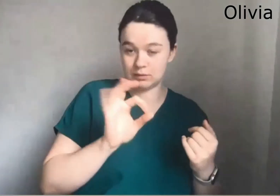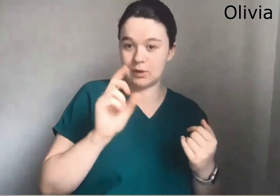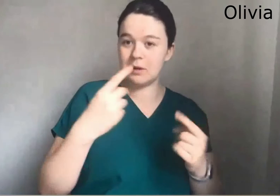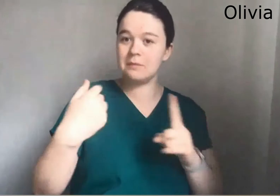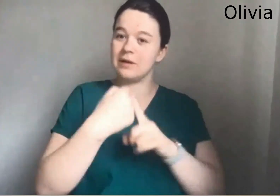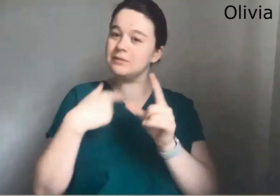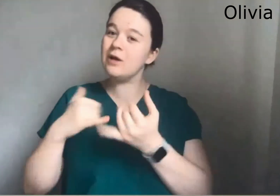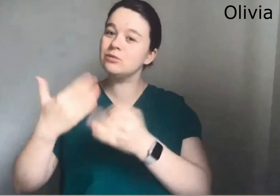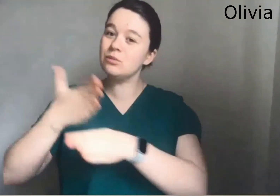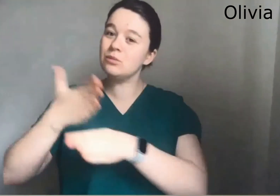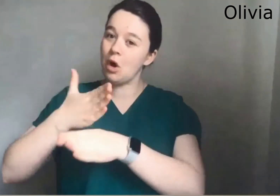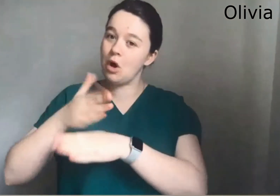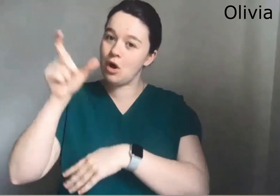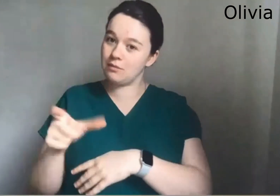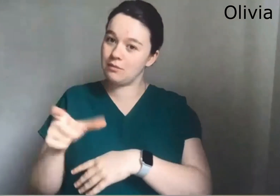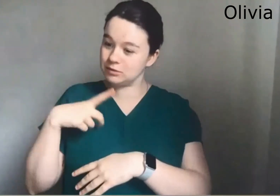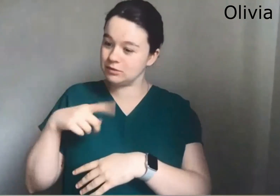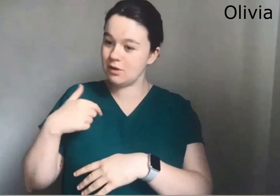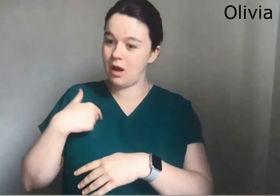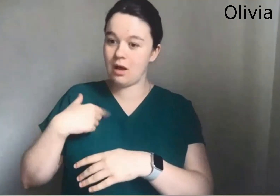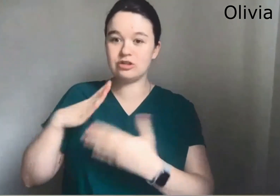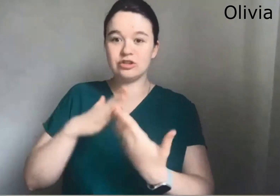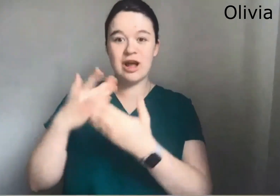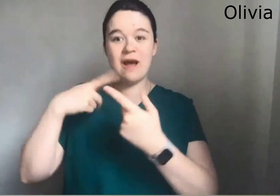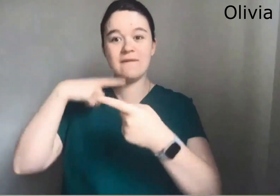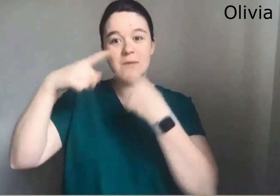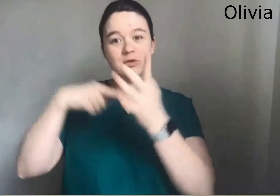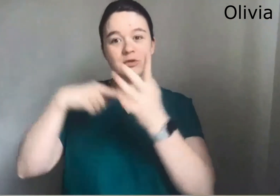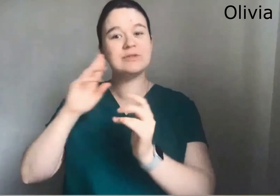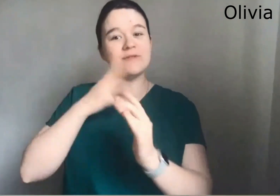It doesn't only impact me as a person but it also impacts me